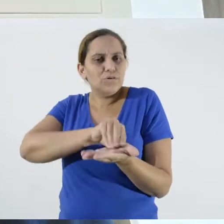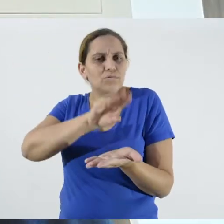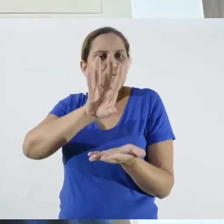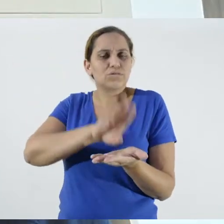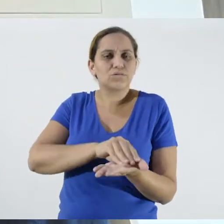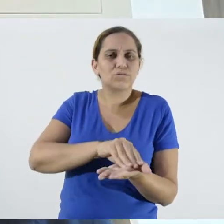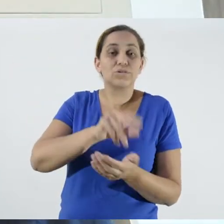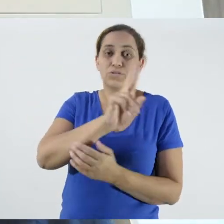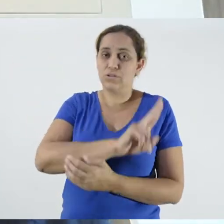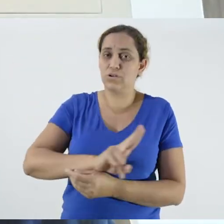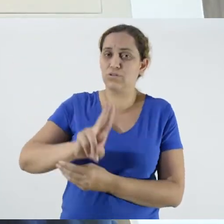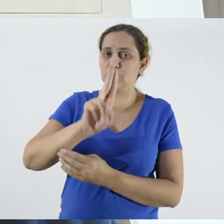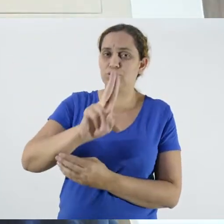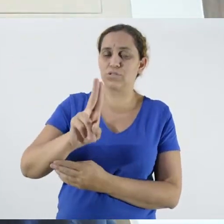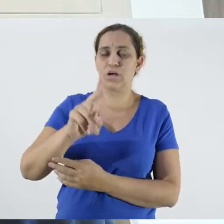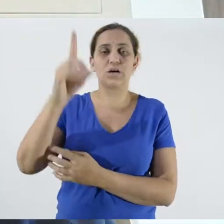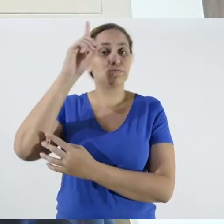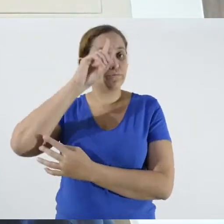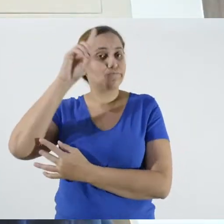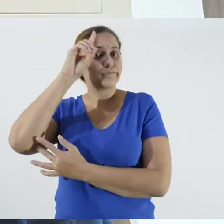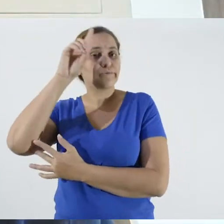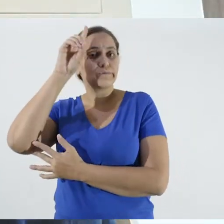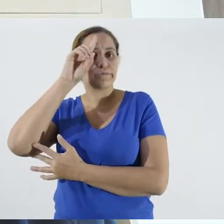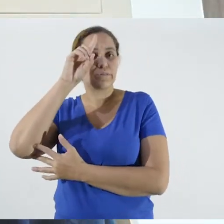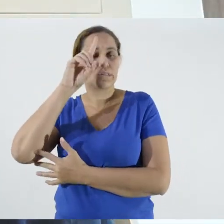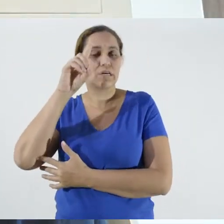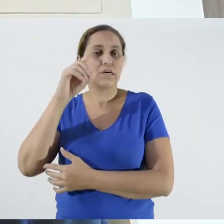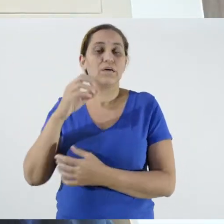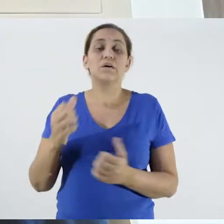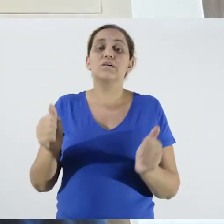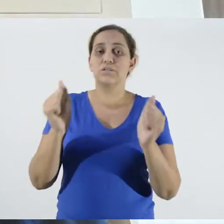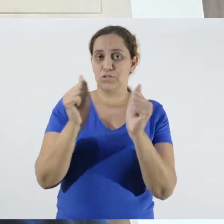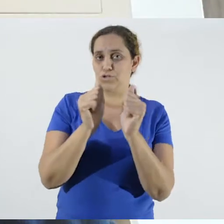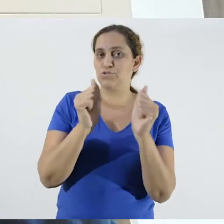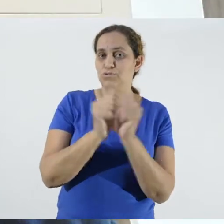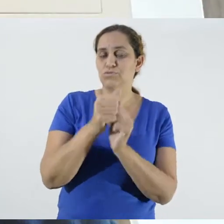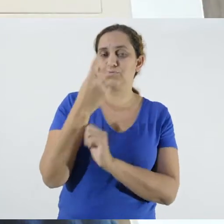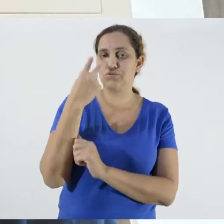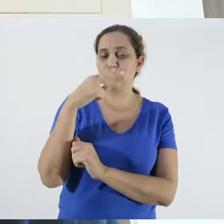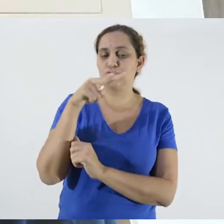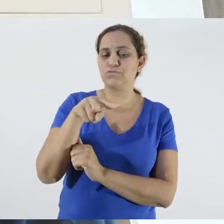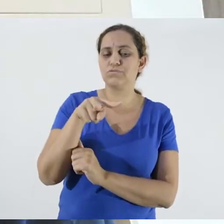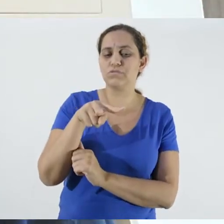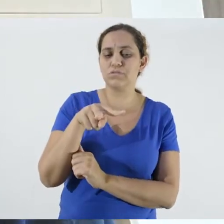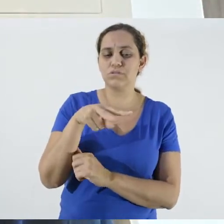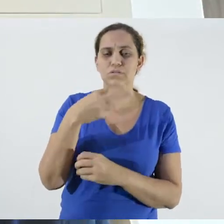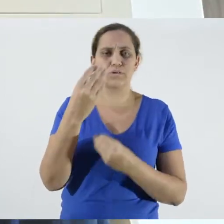work routine. We have to visualize, alongside with that person, the rural producer, how their